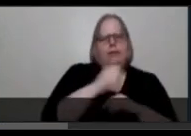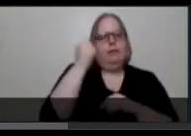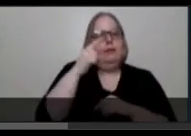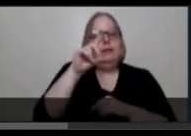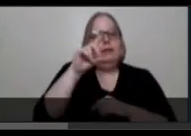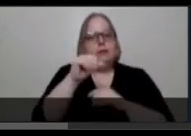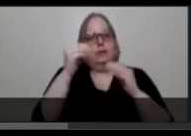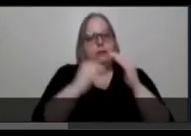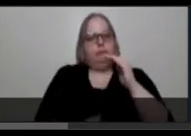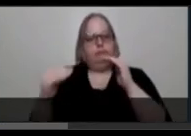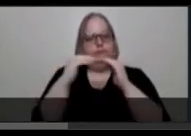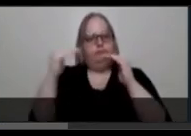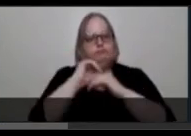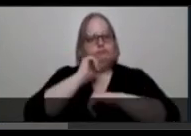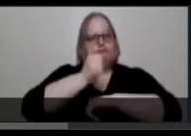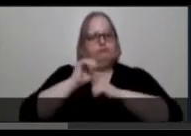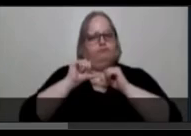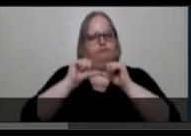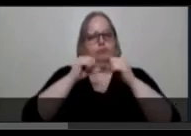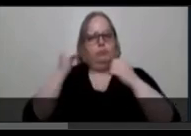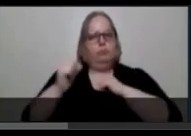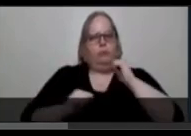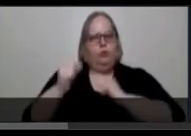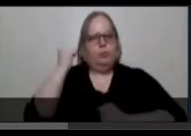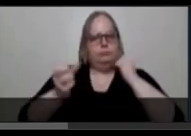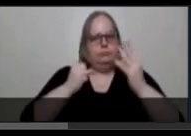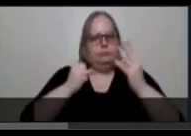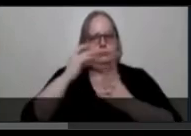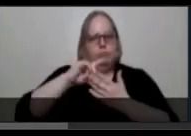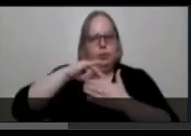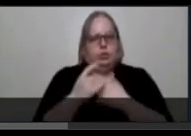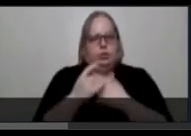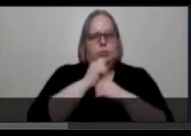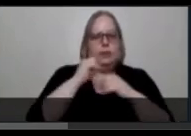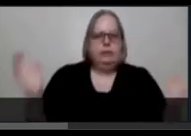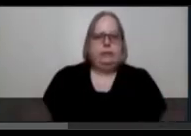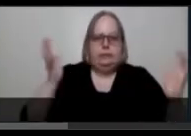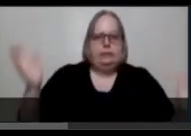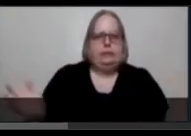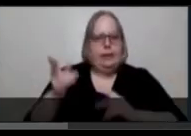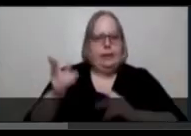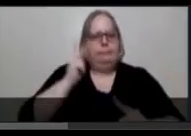based performance project that incubates and celebrates artists with disabilities, centralizing